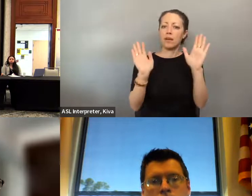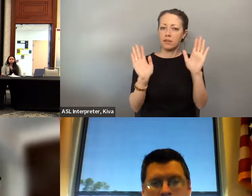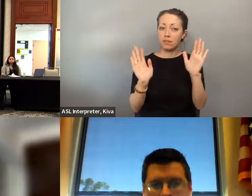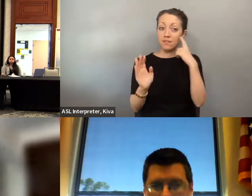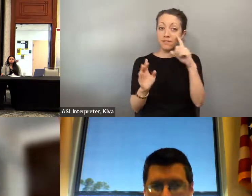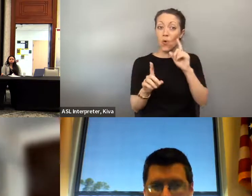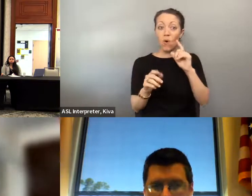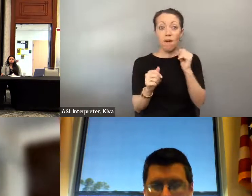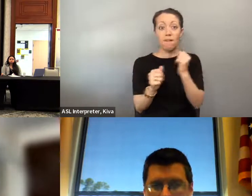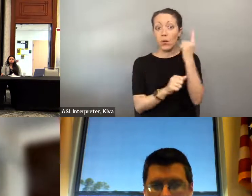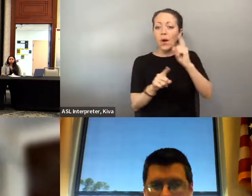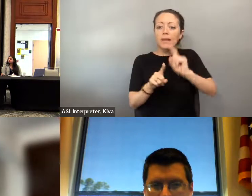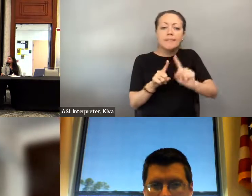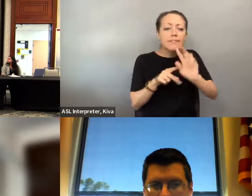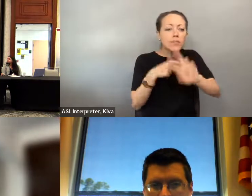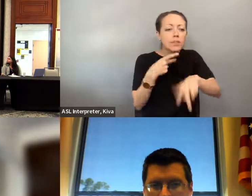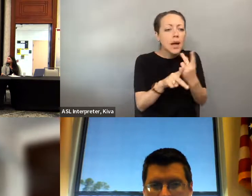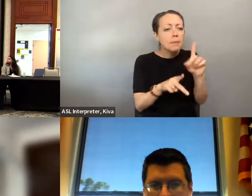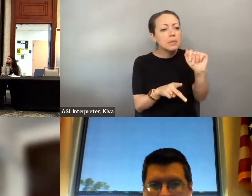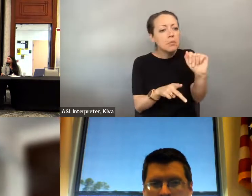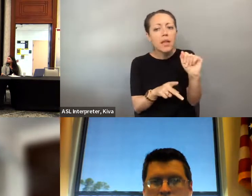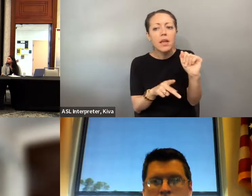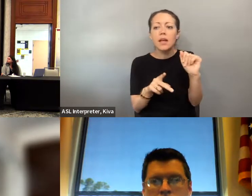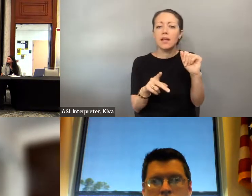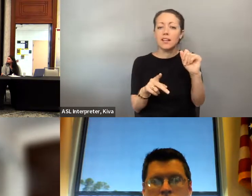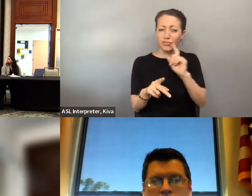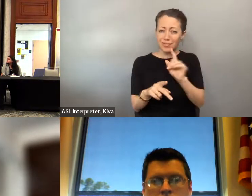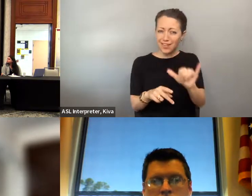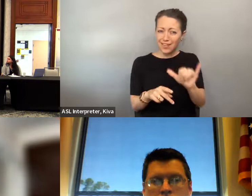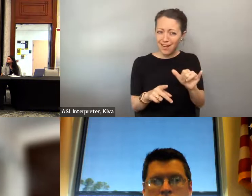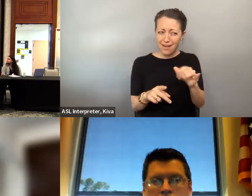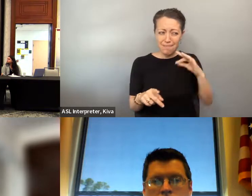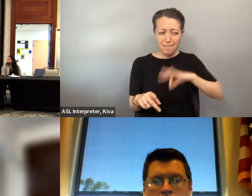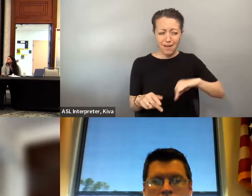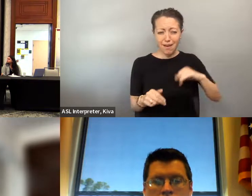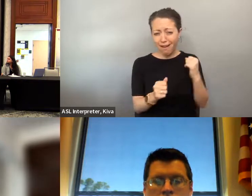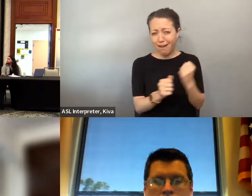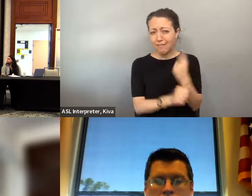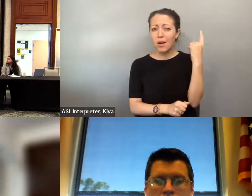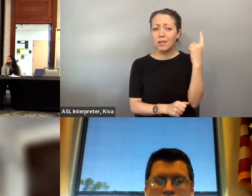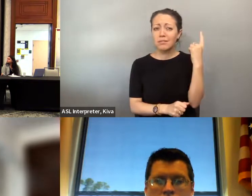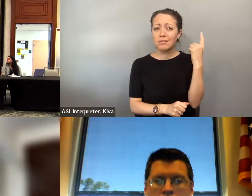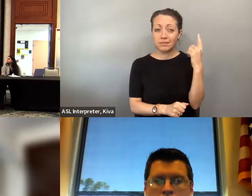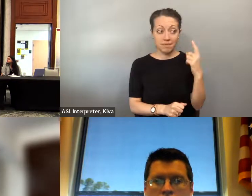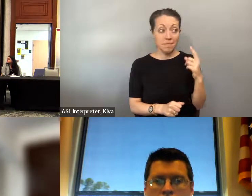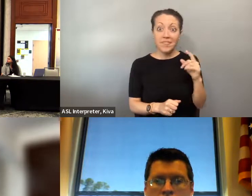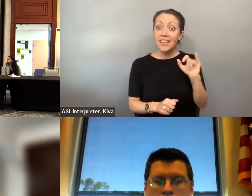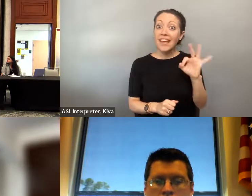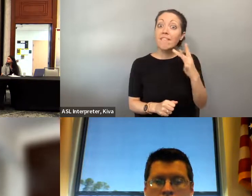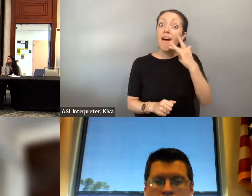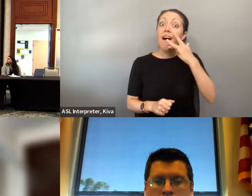my eyes, and I myself. I'm not doing up and running around the way I used to, so we are very, very, Oh, that as we work to make things more readily available and fair for people with physical disabilities, and and different. fair for people with physical disabilities and different